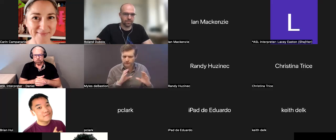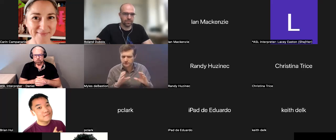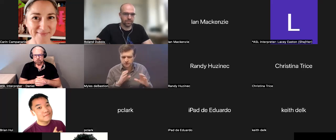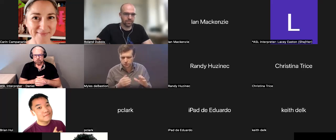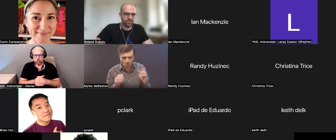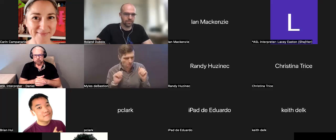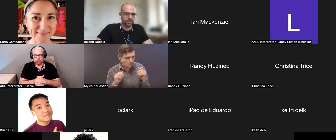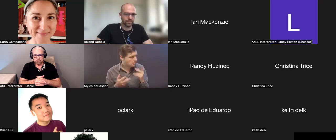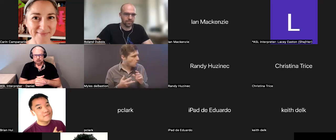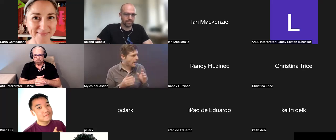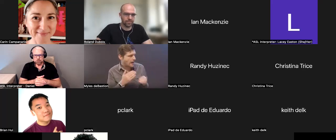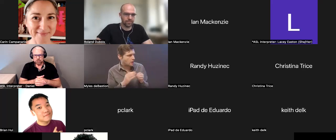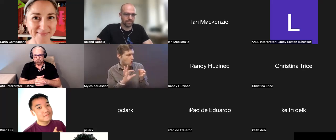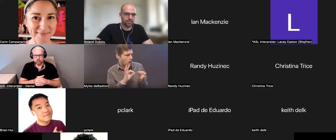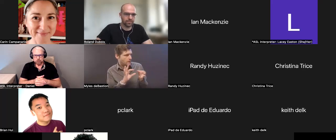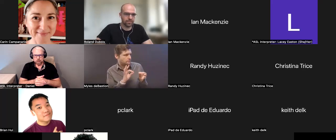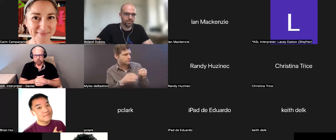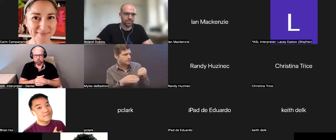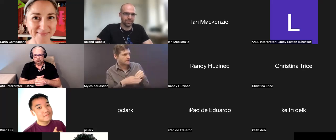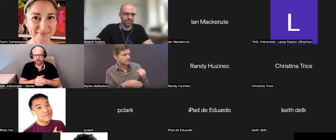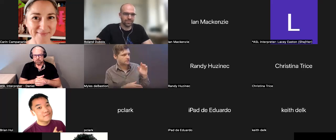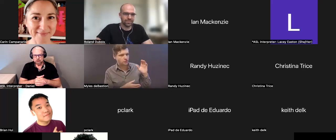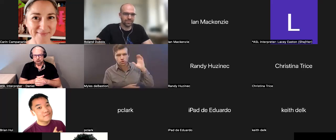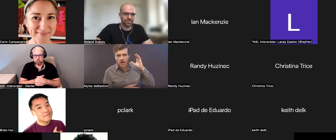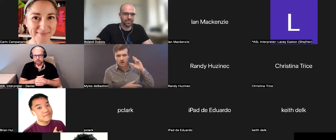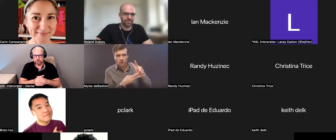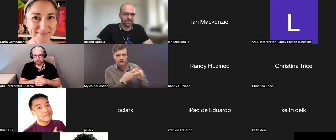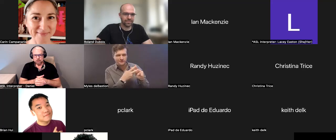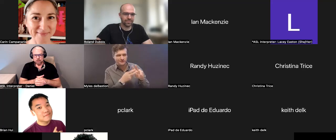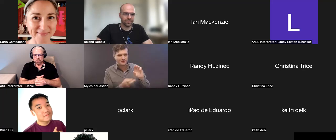want to add the conversation -- add to the conversation here, add some comments. May you